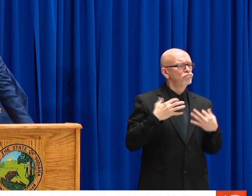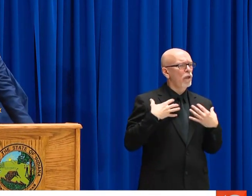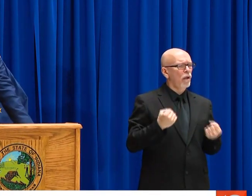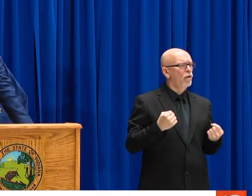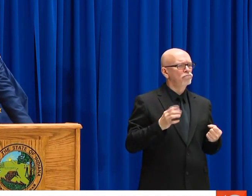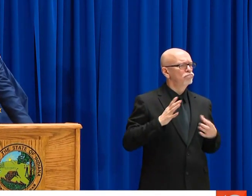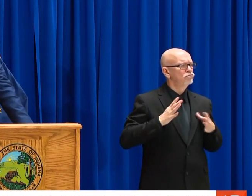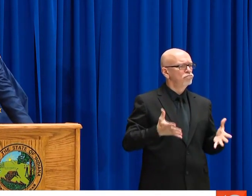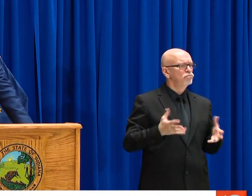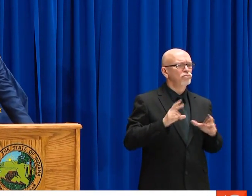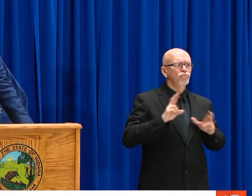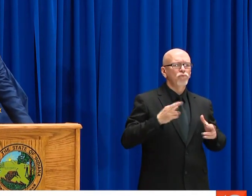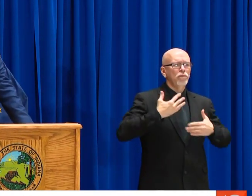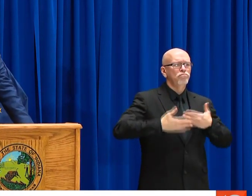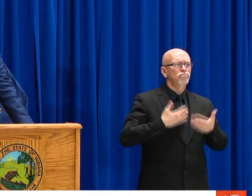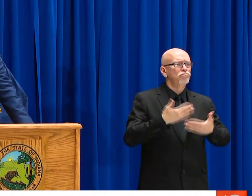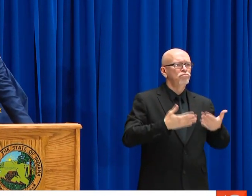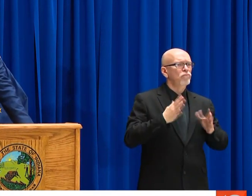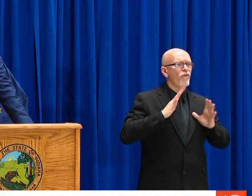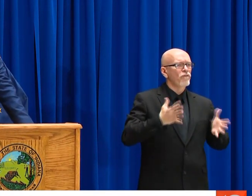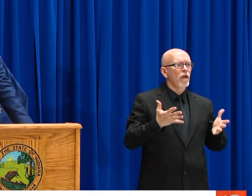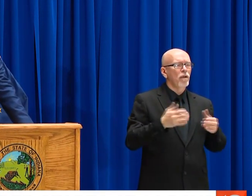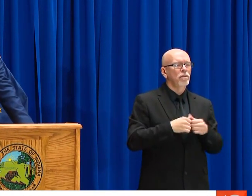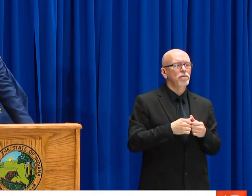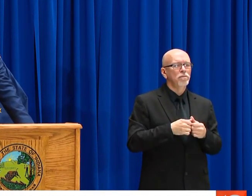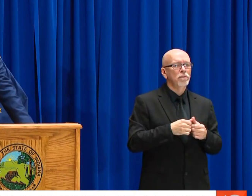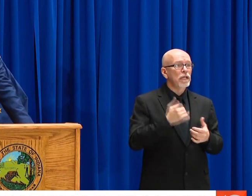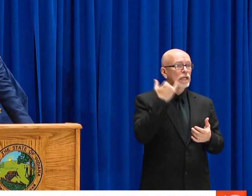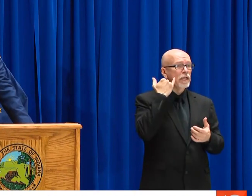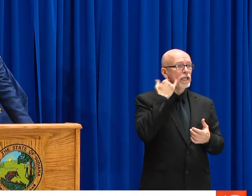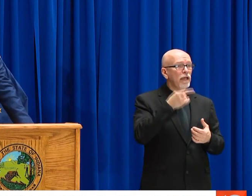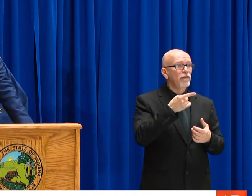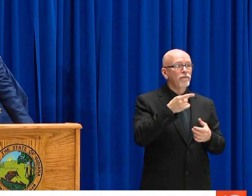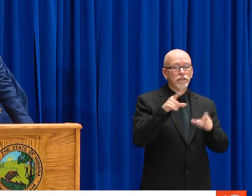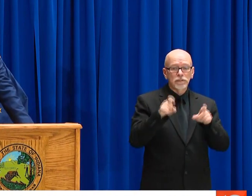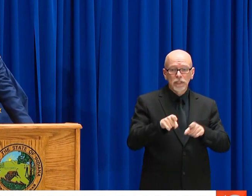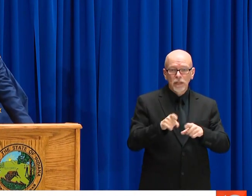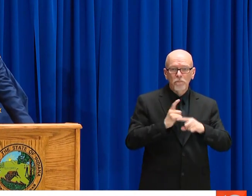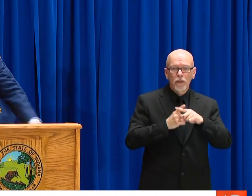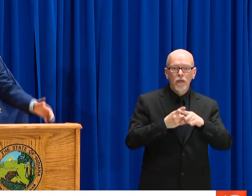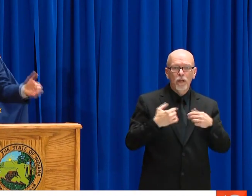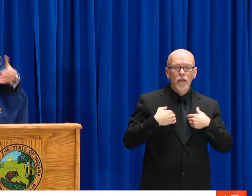TWO AND A HALF. FOLKS WHO MAY FEEL PERFECTLY